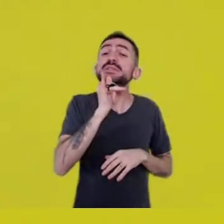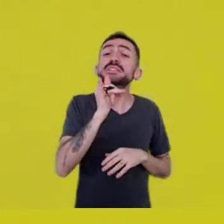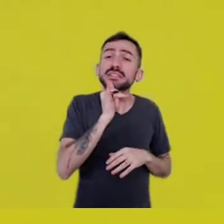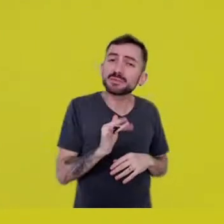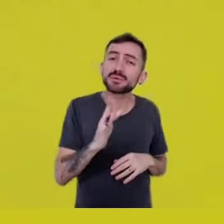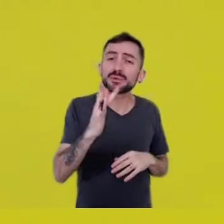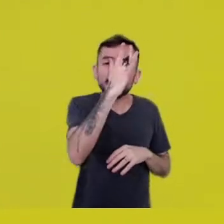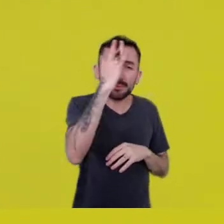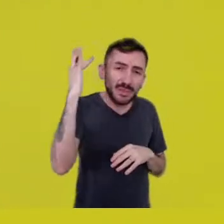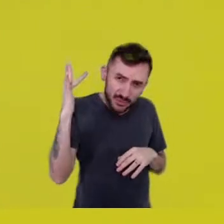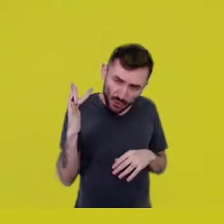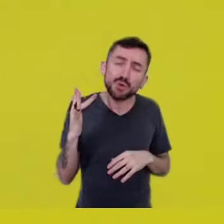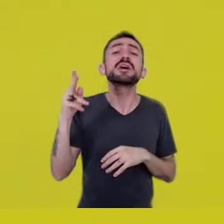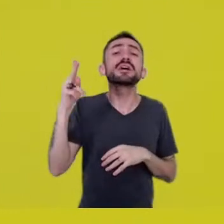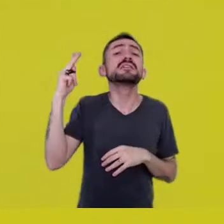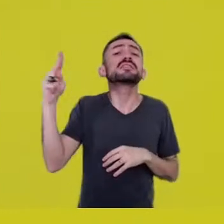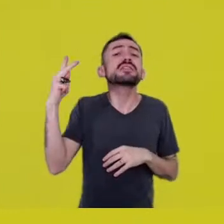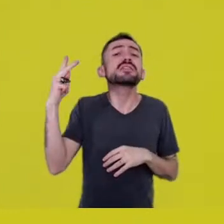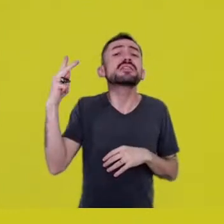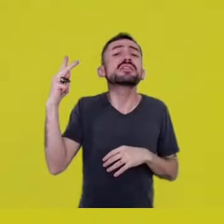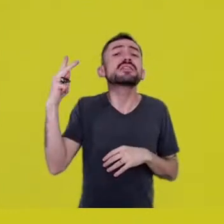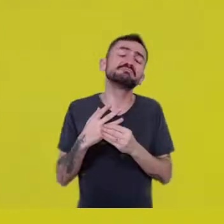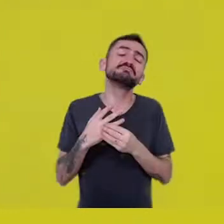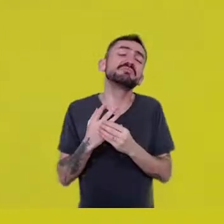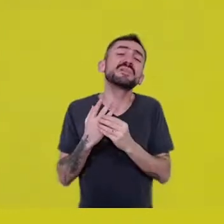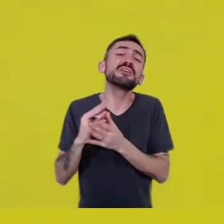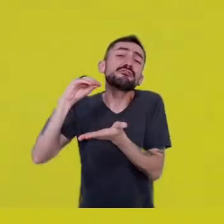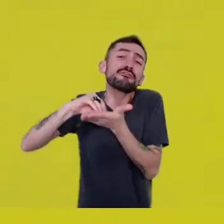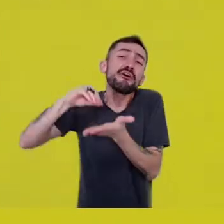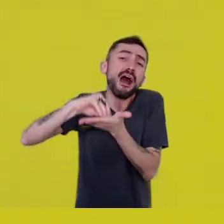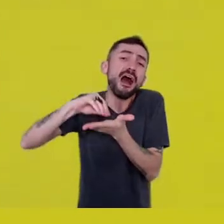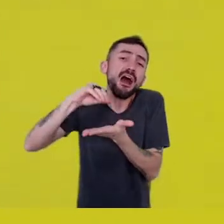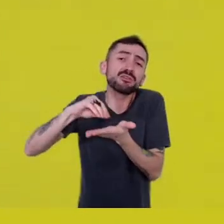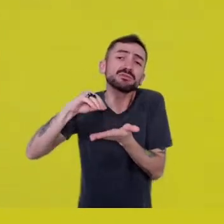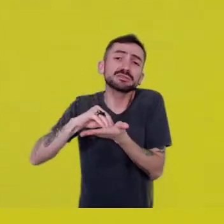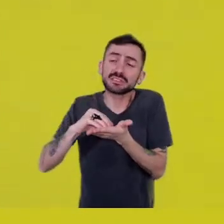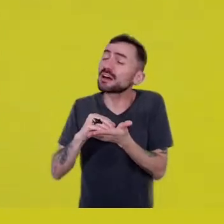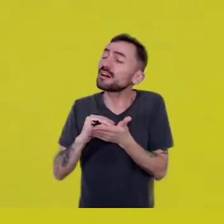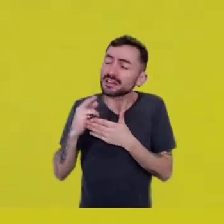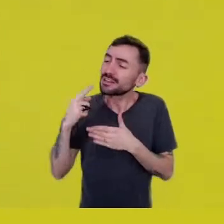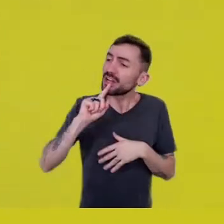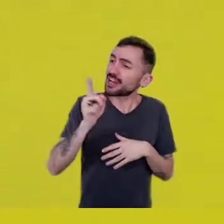all things we find necessary to live,